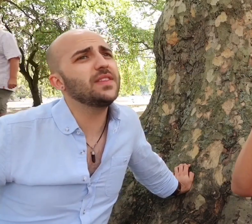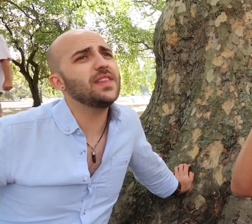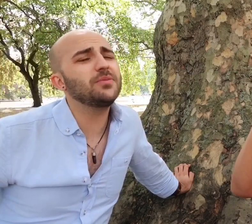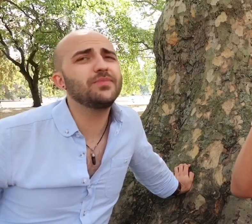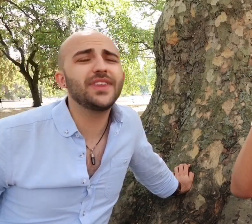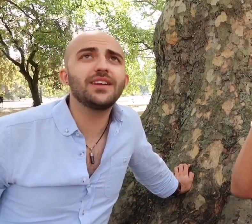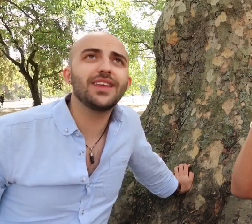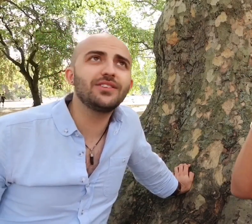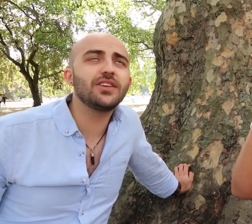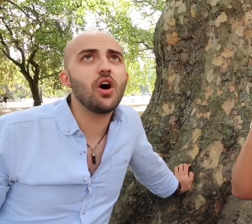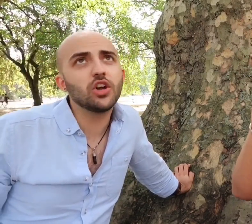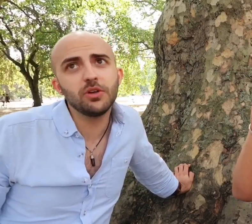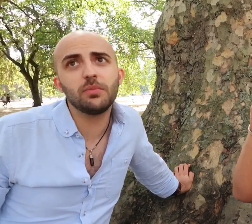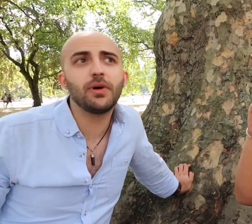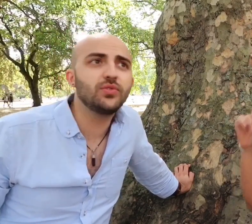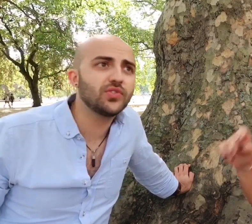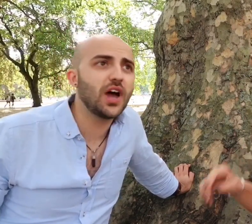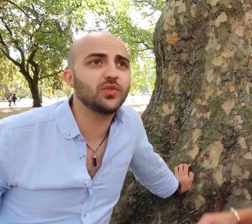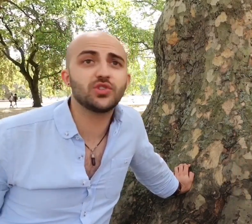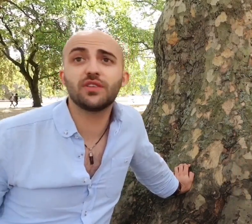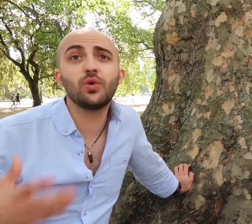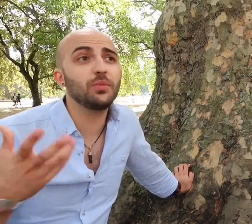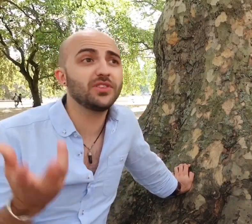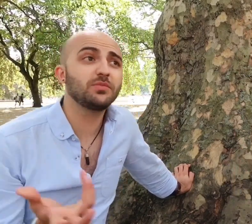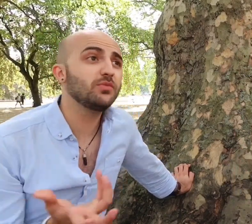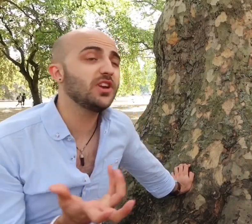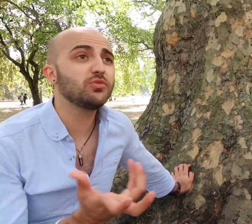there is an argument on both sides which I have been really privy to